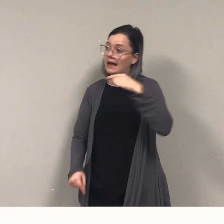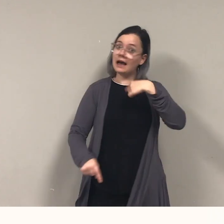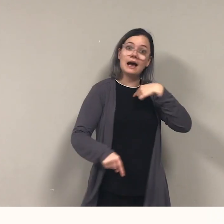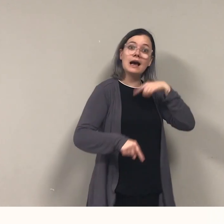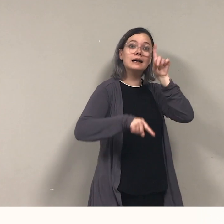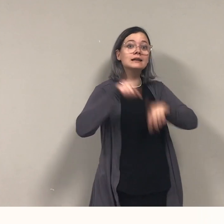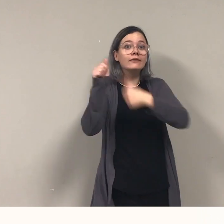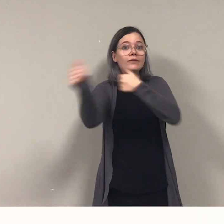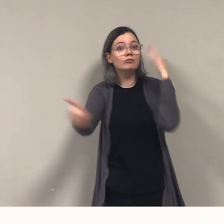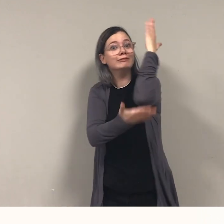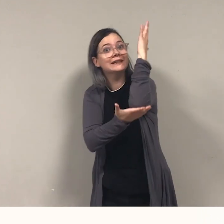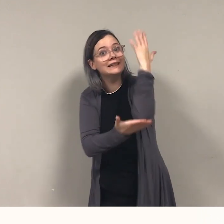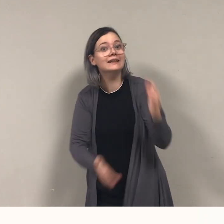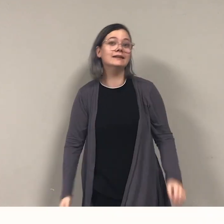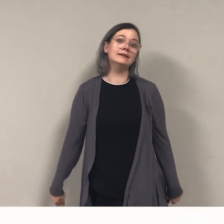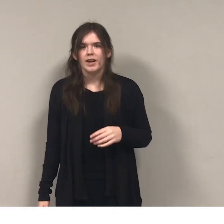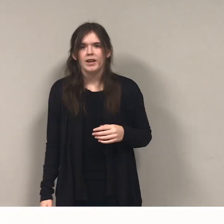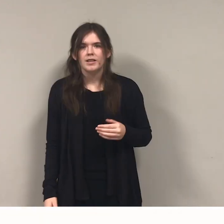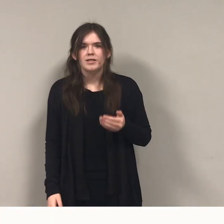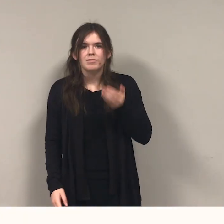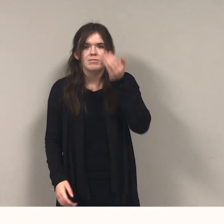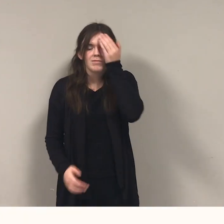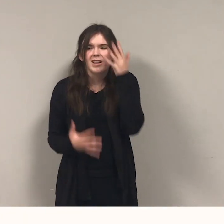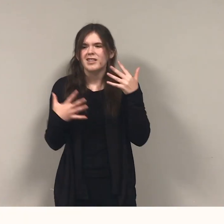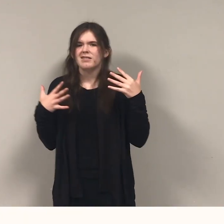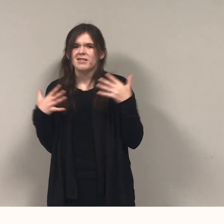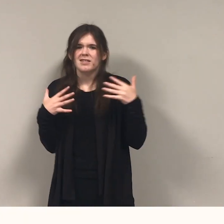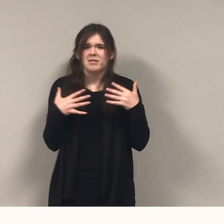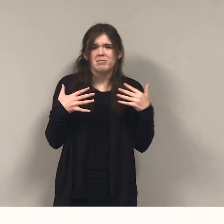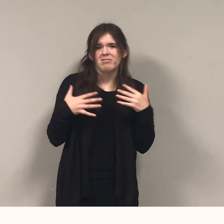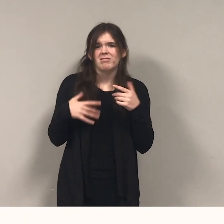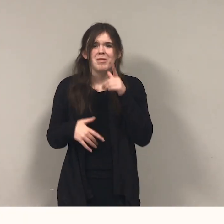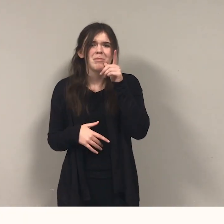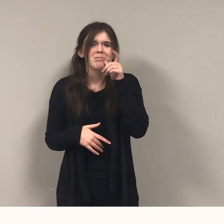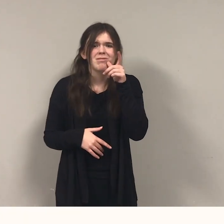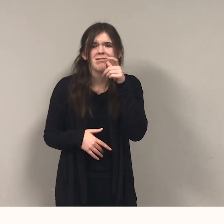Pirate whimpers. Pirate whines. But can't deter her Valentines.